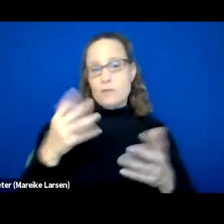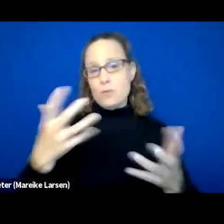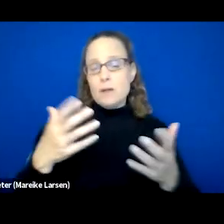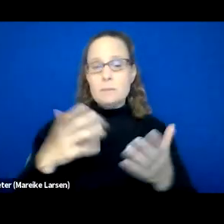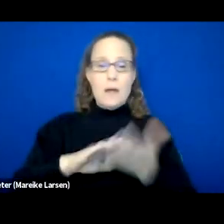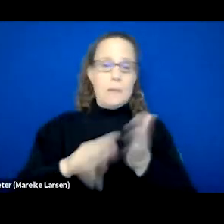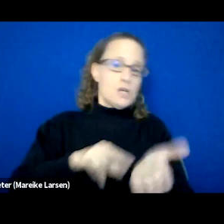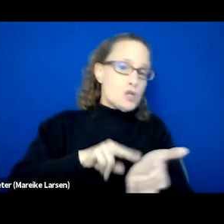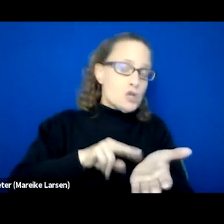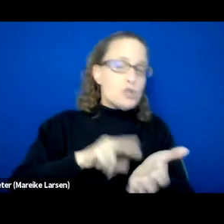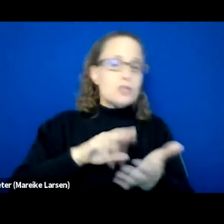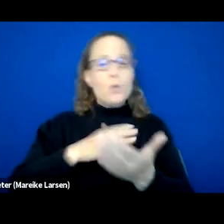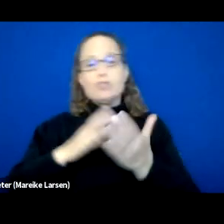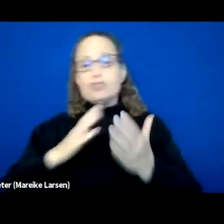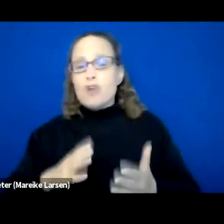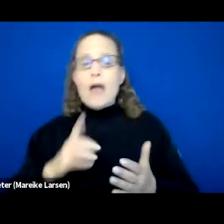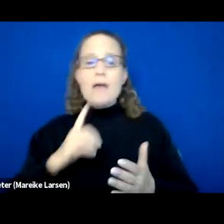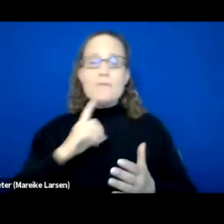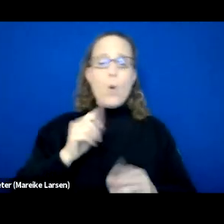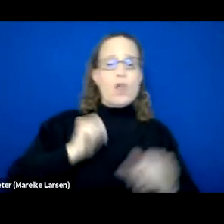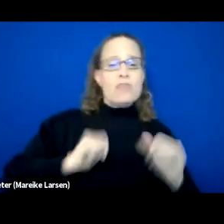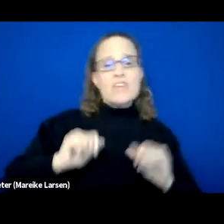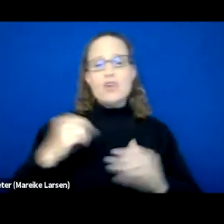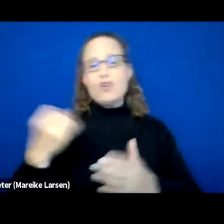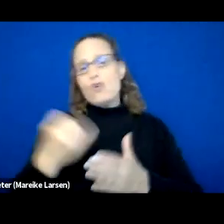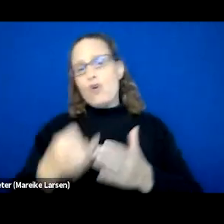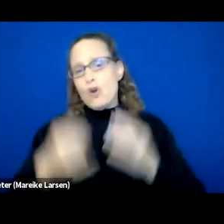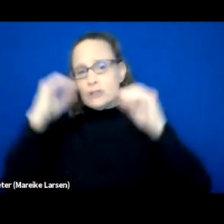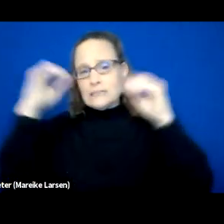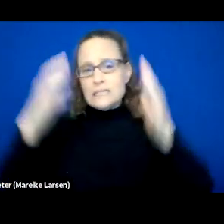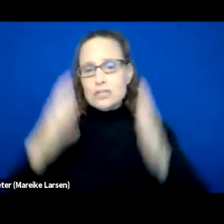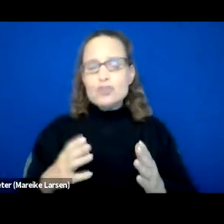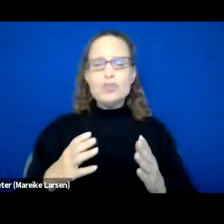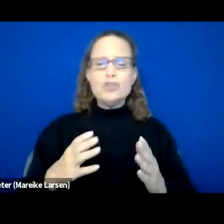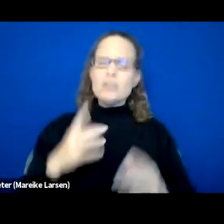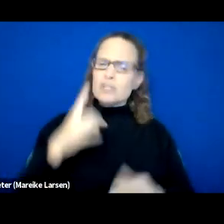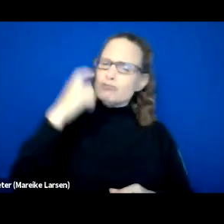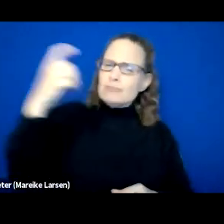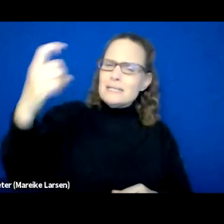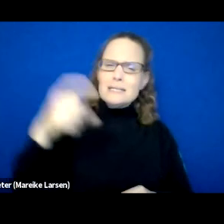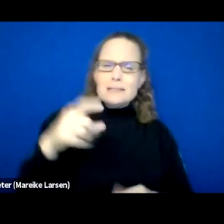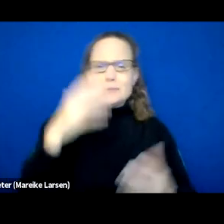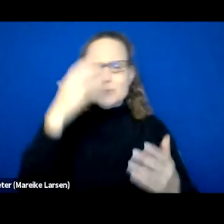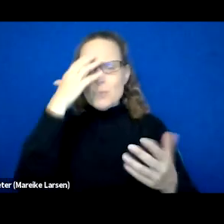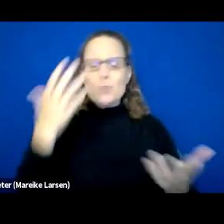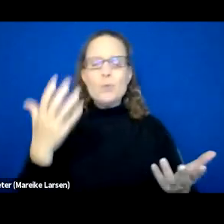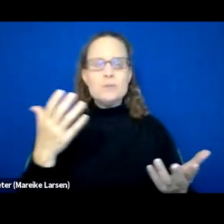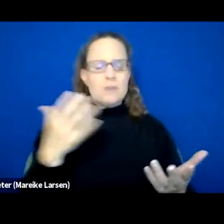or they wanna be, you know, a theater arts teacher, they have so many dreams where we're like, okay, let's go ahead and set goals.